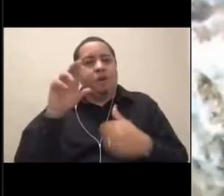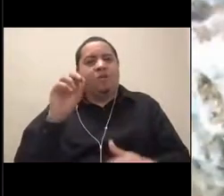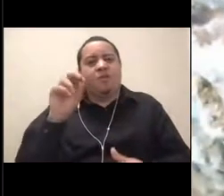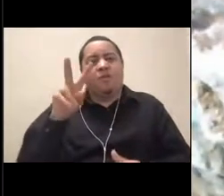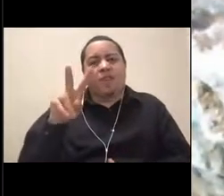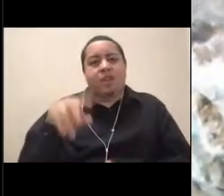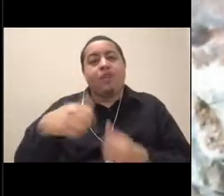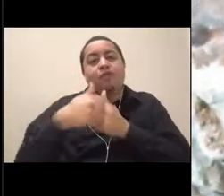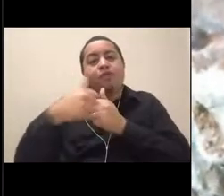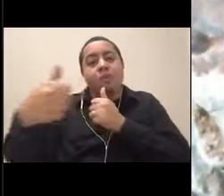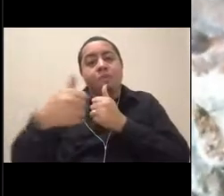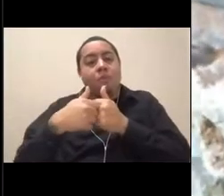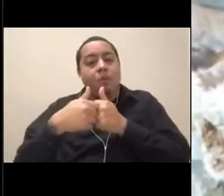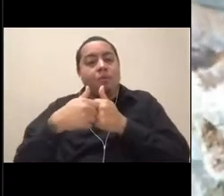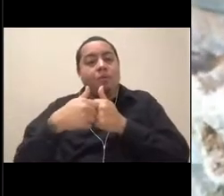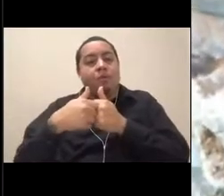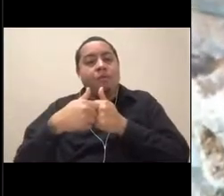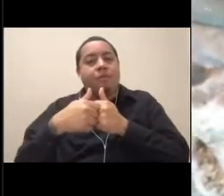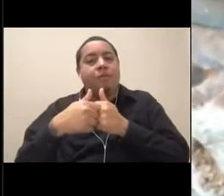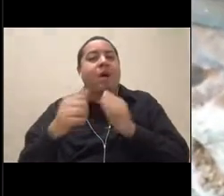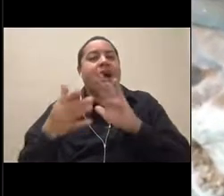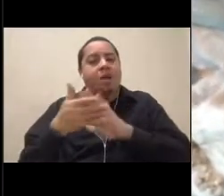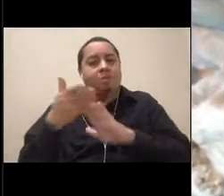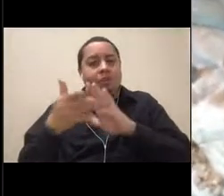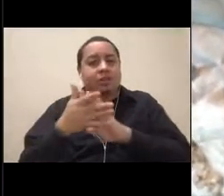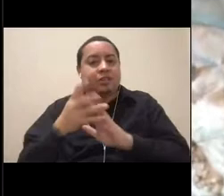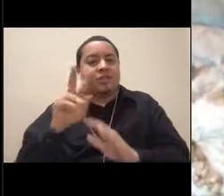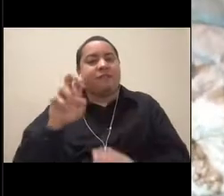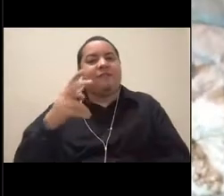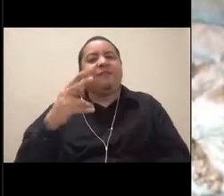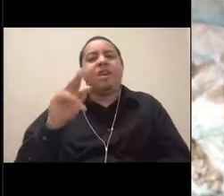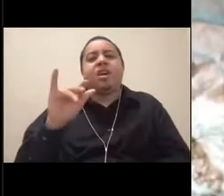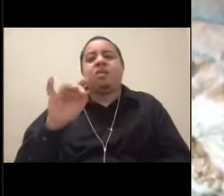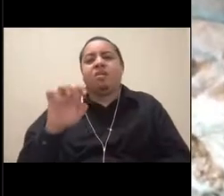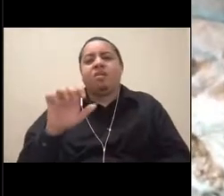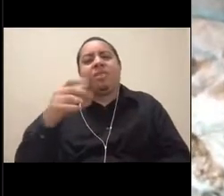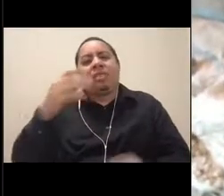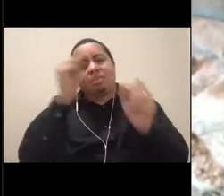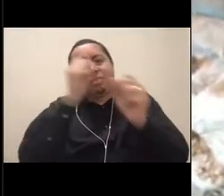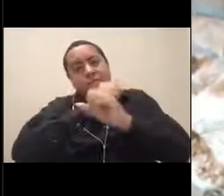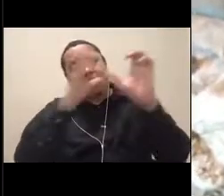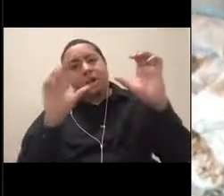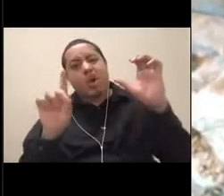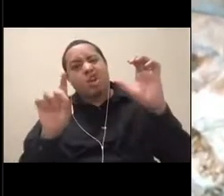You can think of an ROV sort of like an underwater drone that scientists send down to the bottom of the sea floor